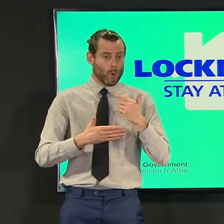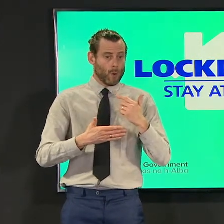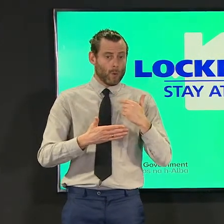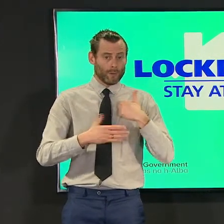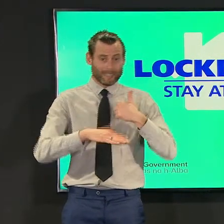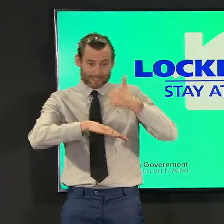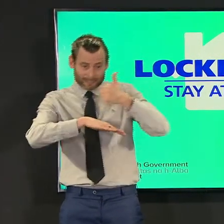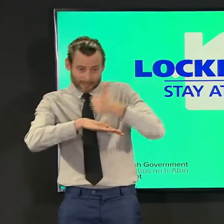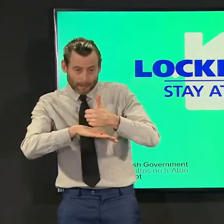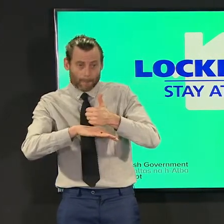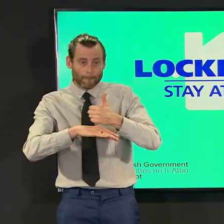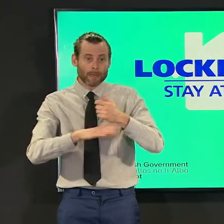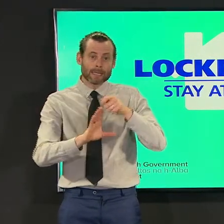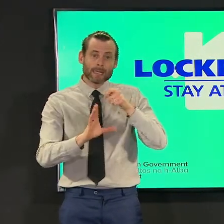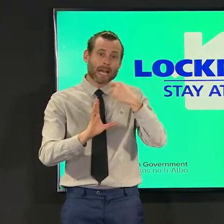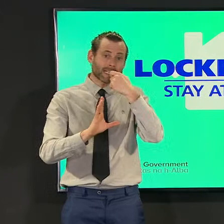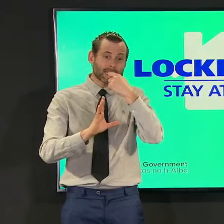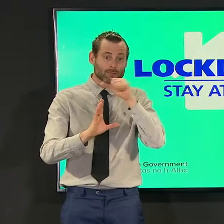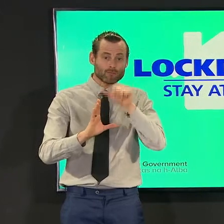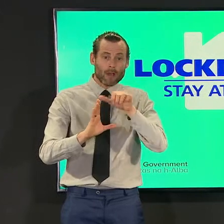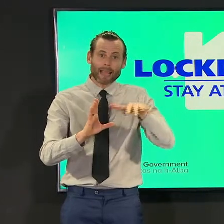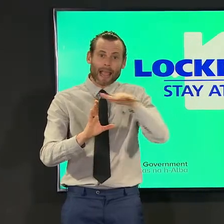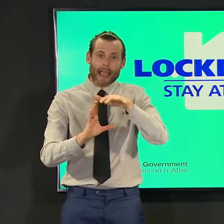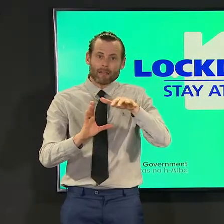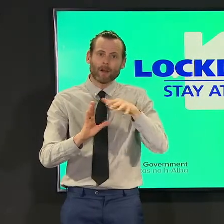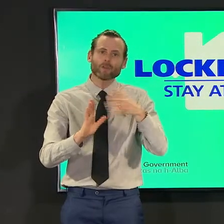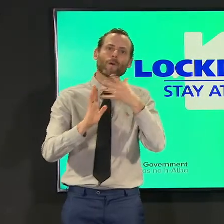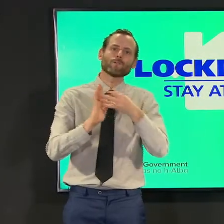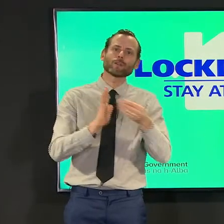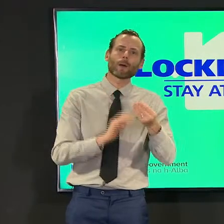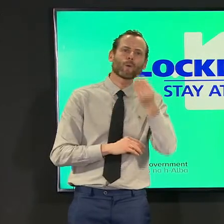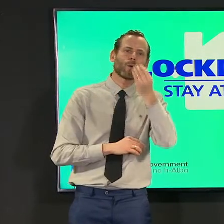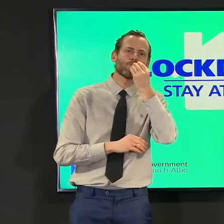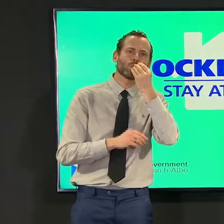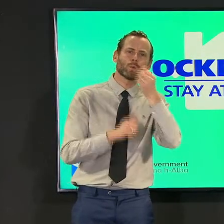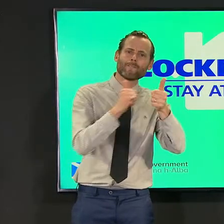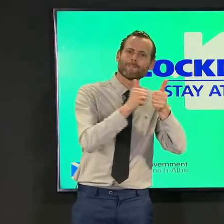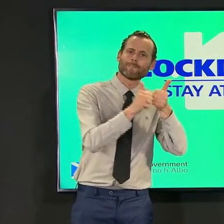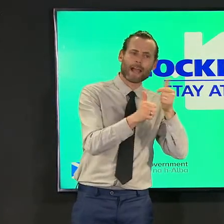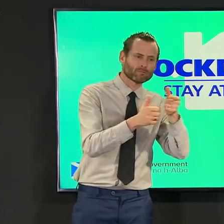is one of those we're working with employers and my colleagues elsewhere in government we're